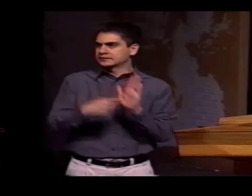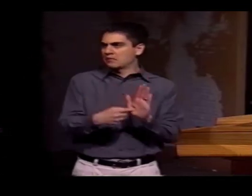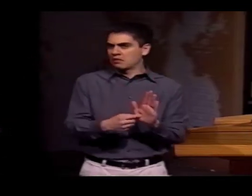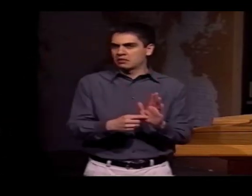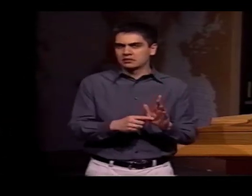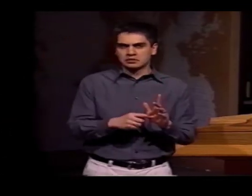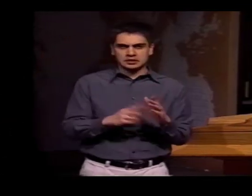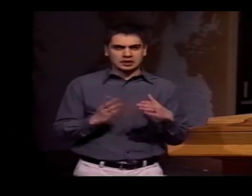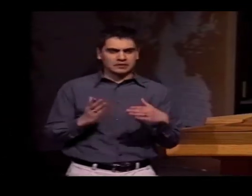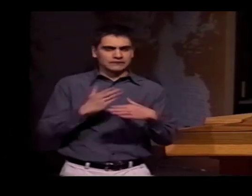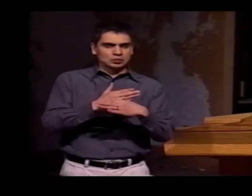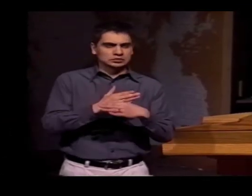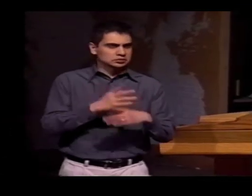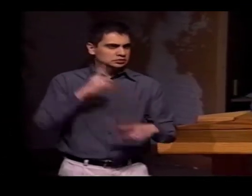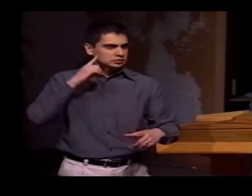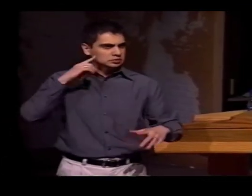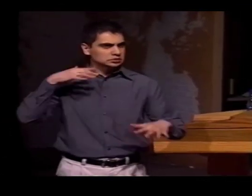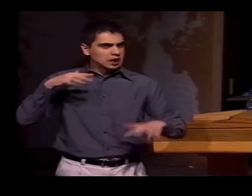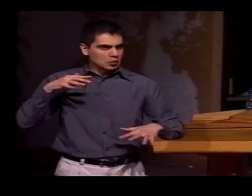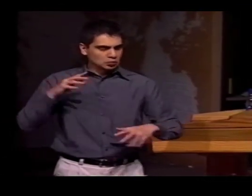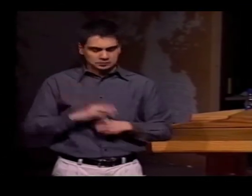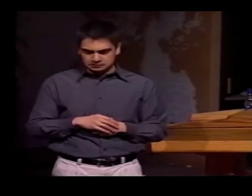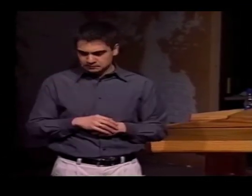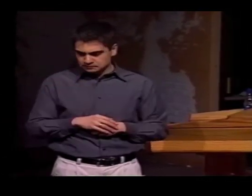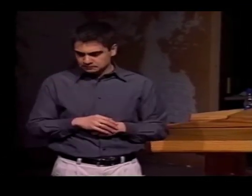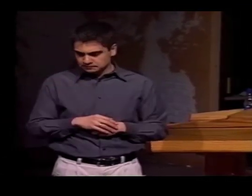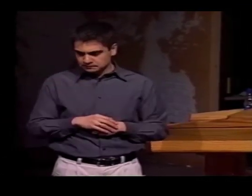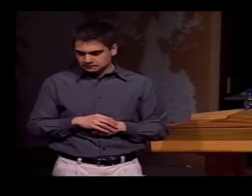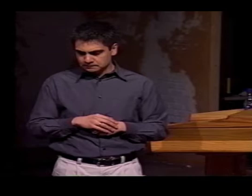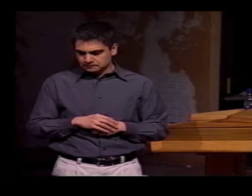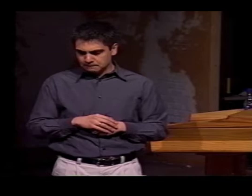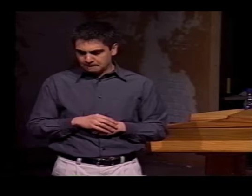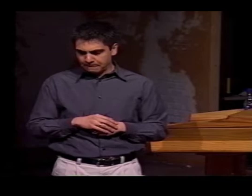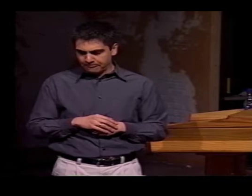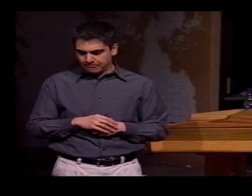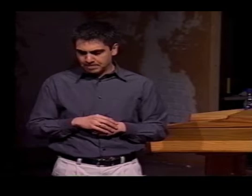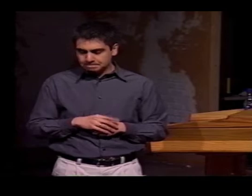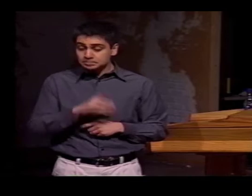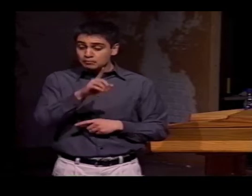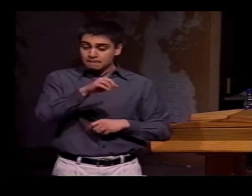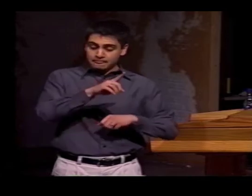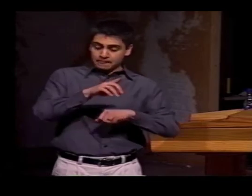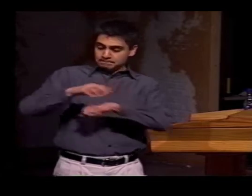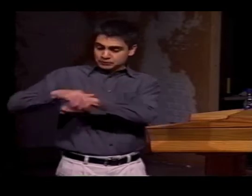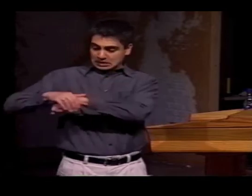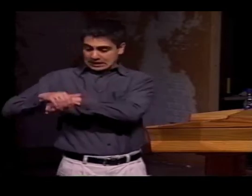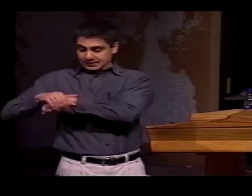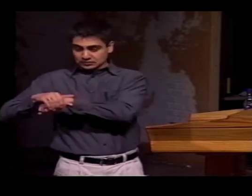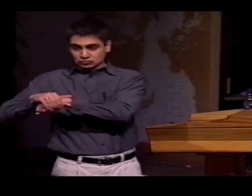LET ME GIVE YOU AN EXAMPLE OF INTERFERENCE RELATED TO SOUND-BASED LANGUAGES.